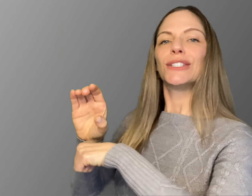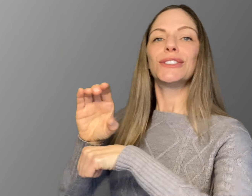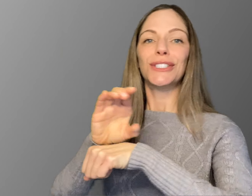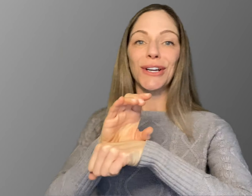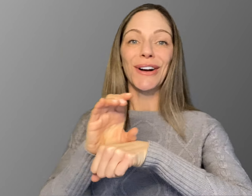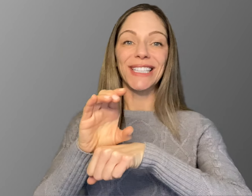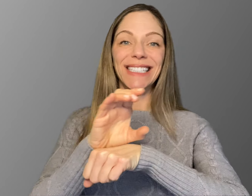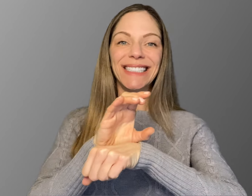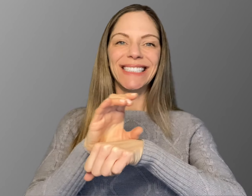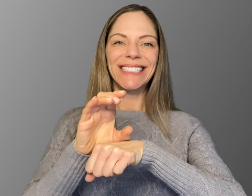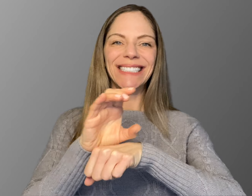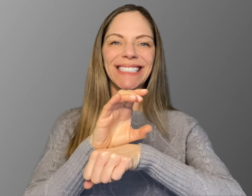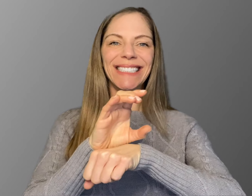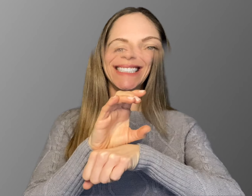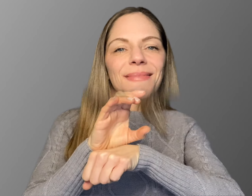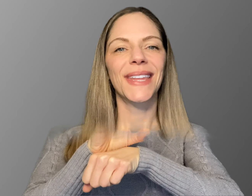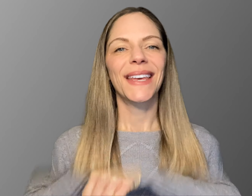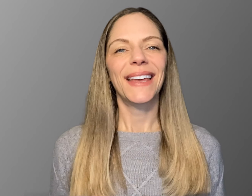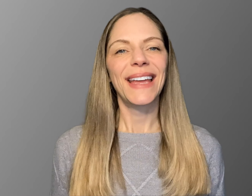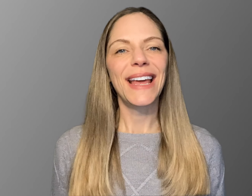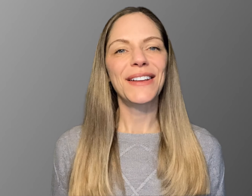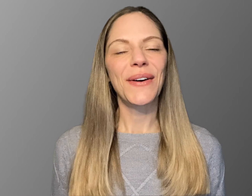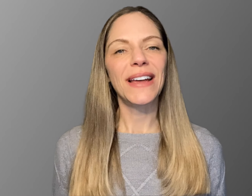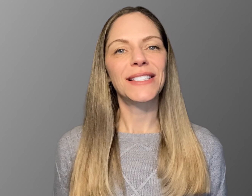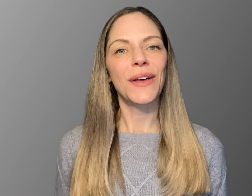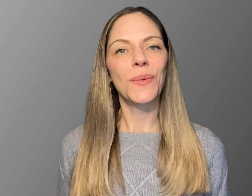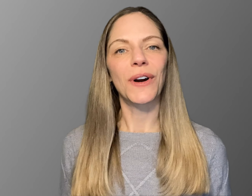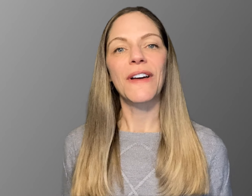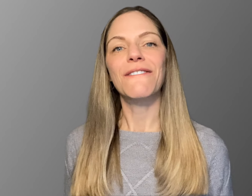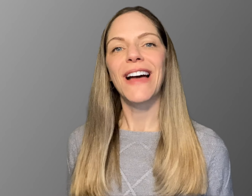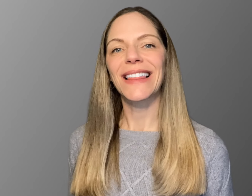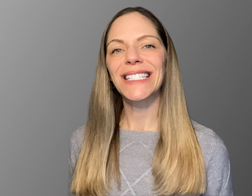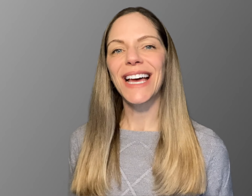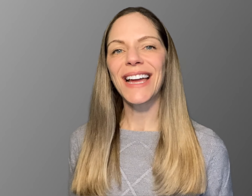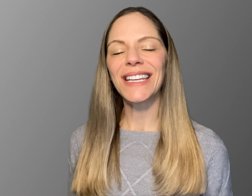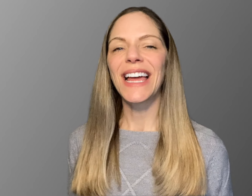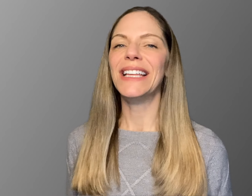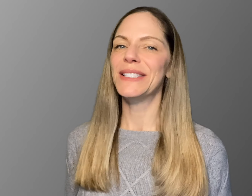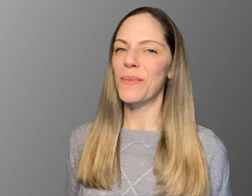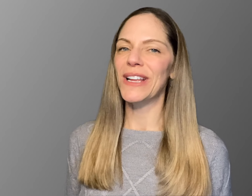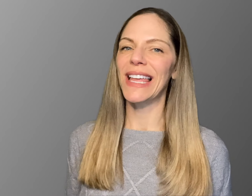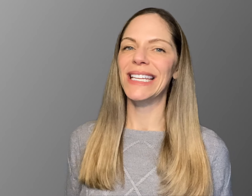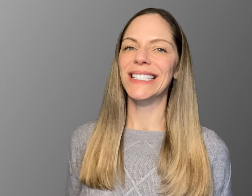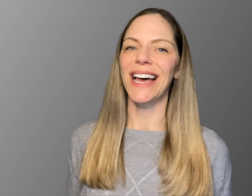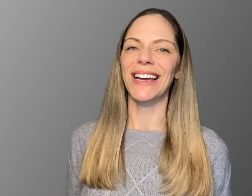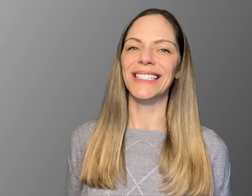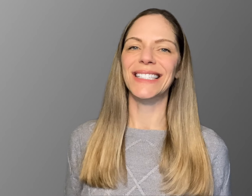"Chocolate" And now you know how to sign the word Valentine, and some related signs.